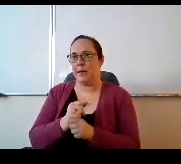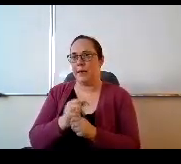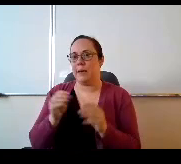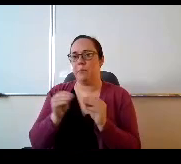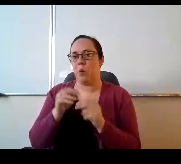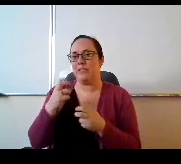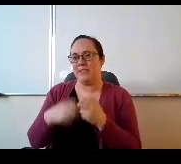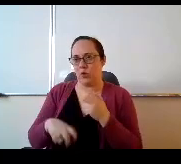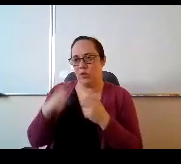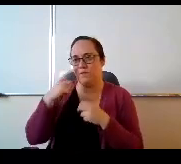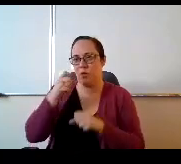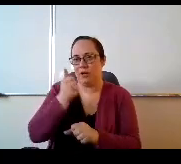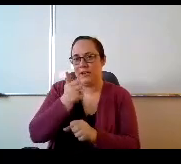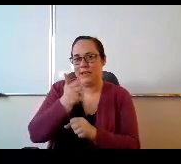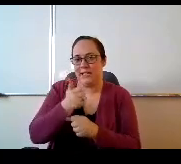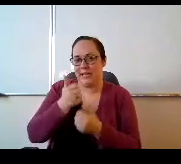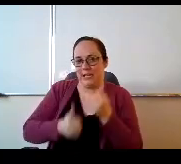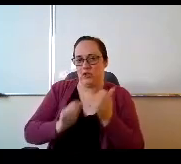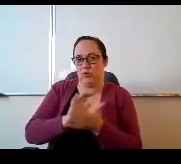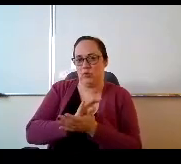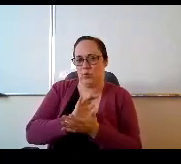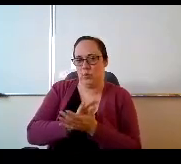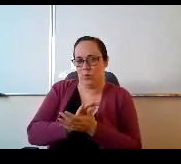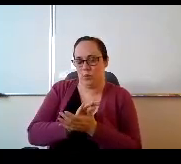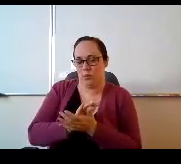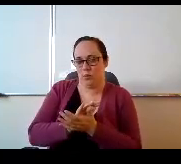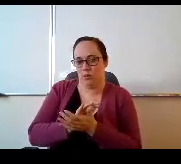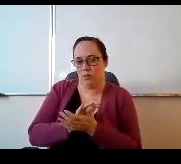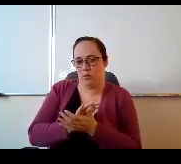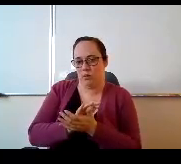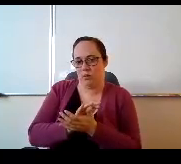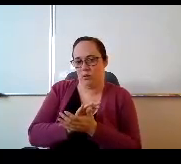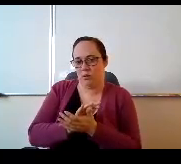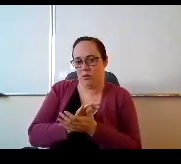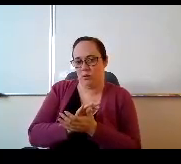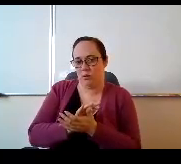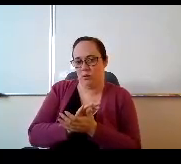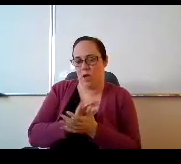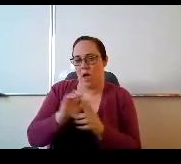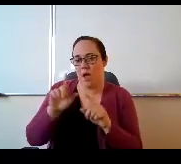hardship on each school in terms of. Compensating faculty and also as a district,